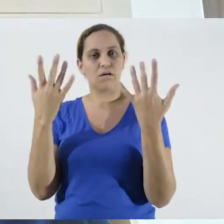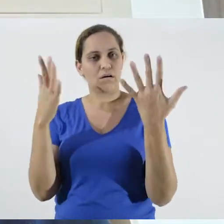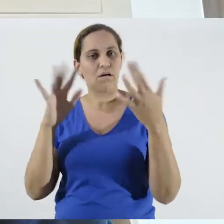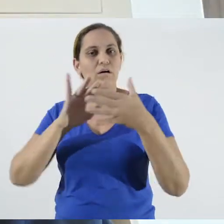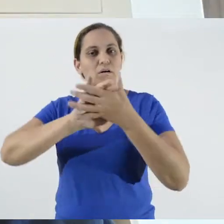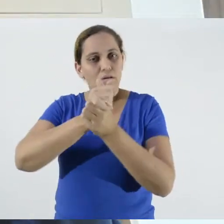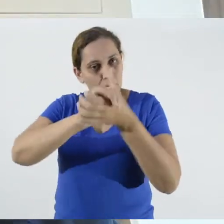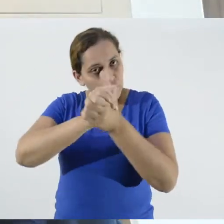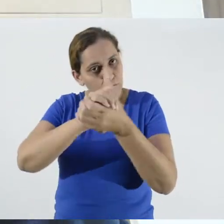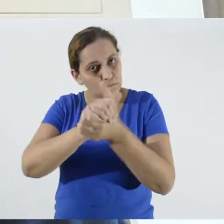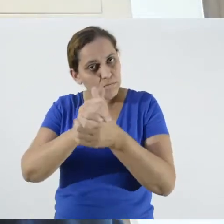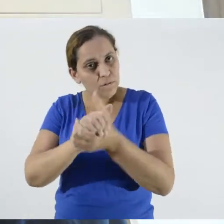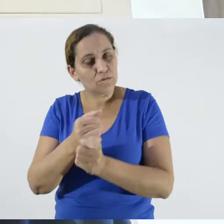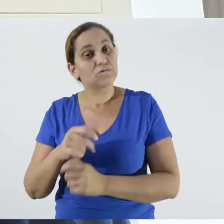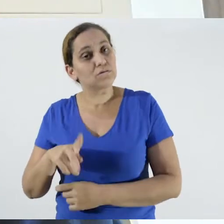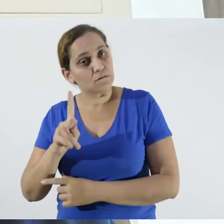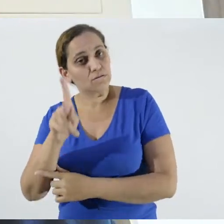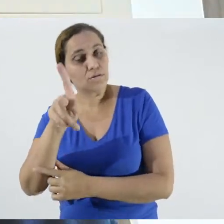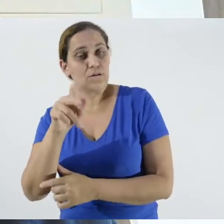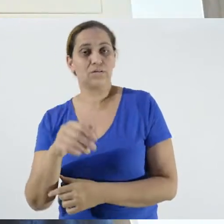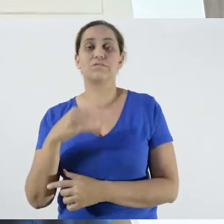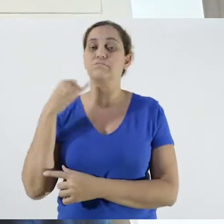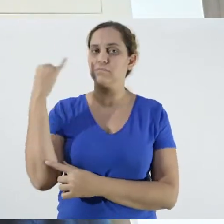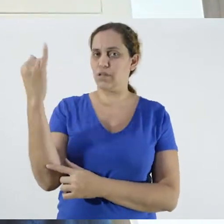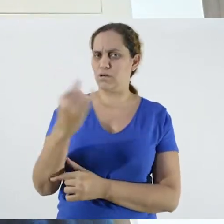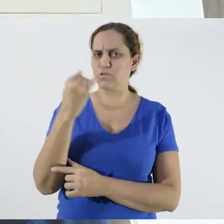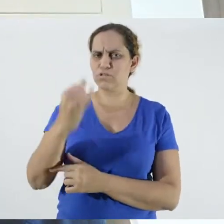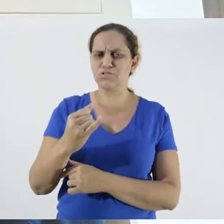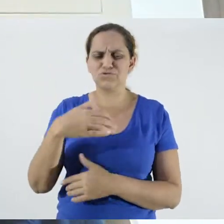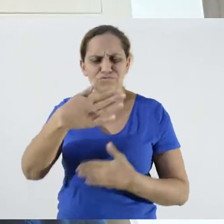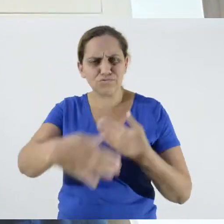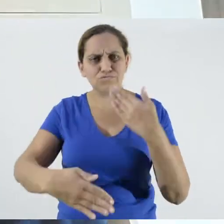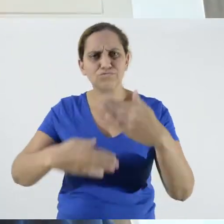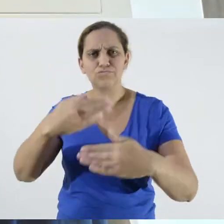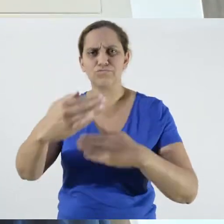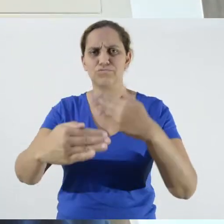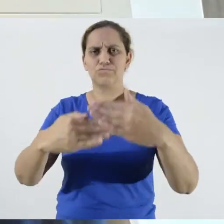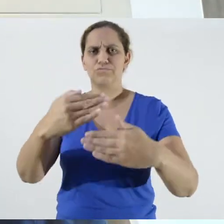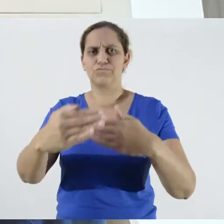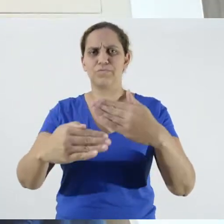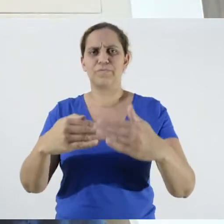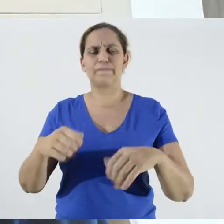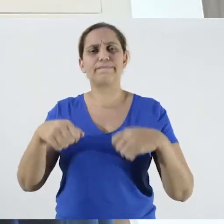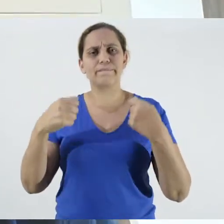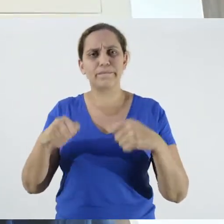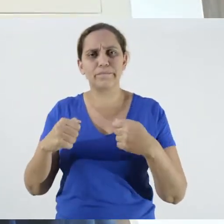so forth. We therefore have several new procedures that we are